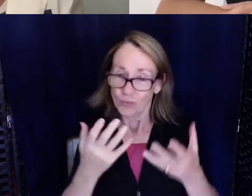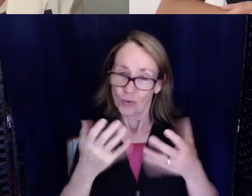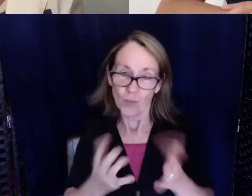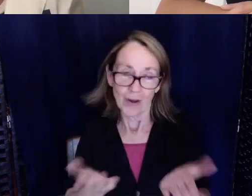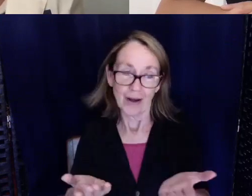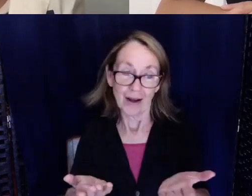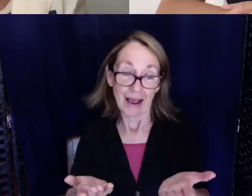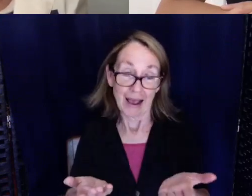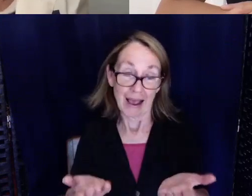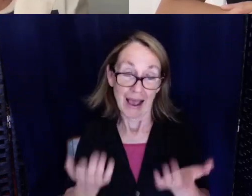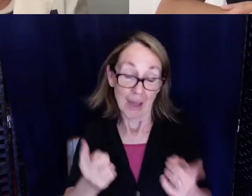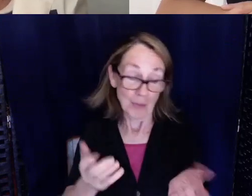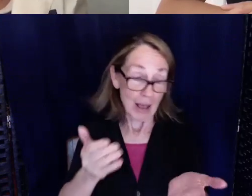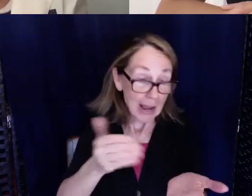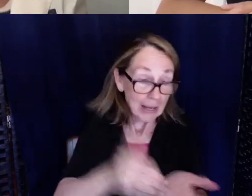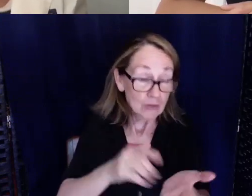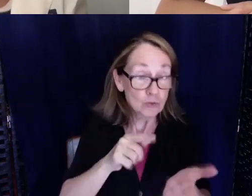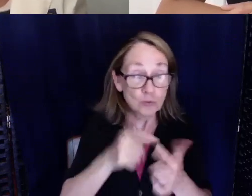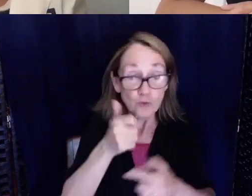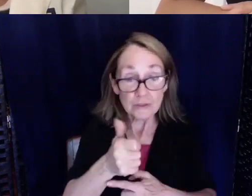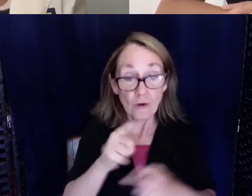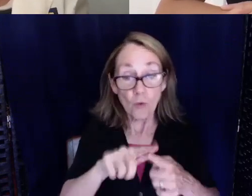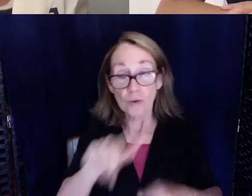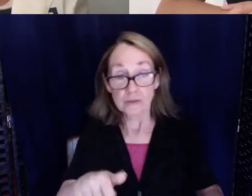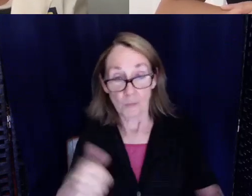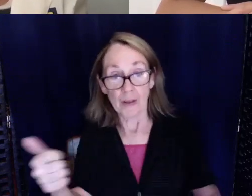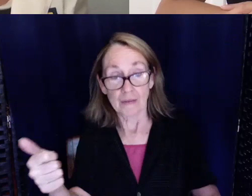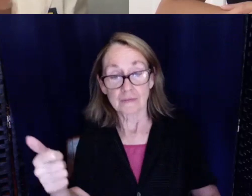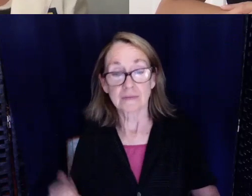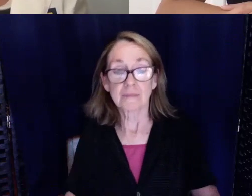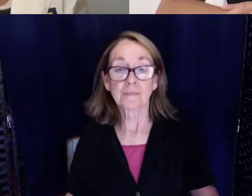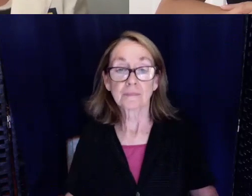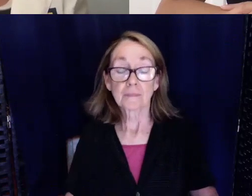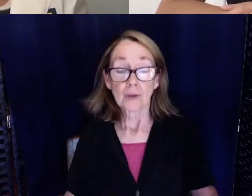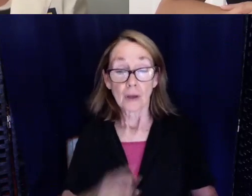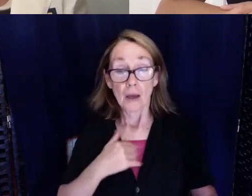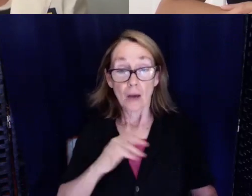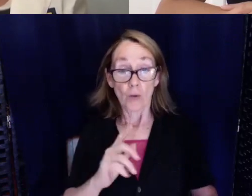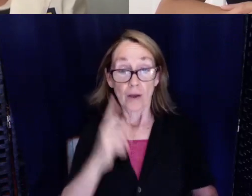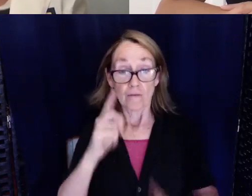to yourself or someone else. And when I first started as a nurse, I just